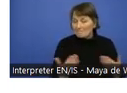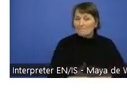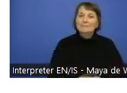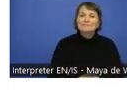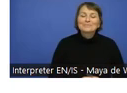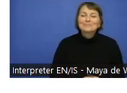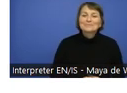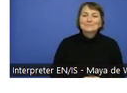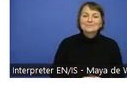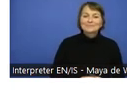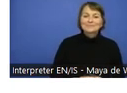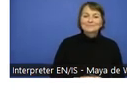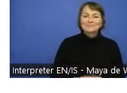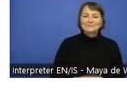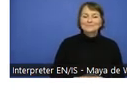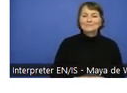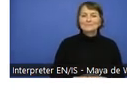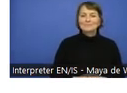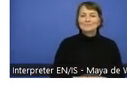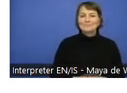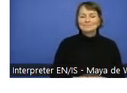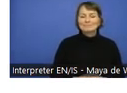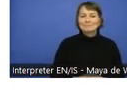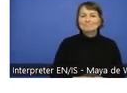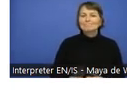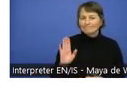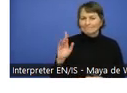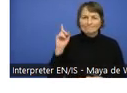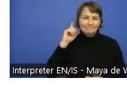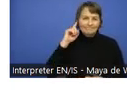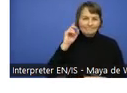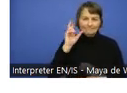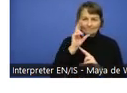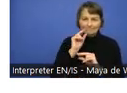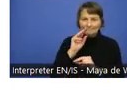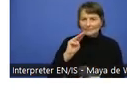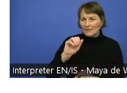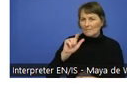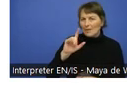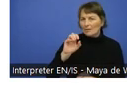We have on December 7th, it is not on the website yet, but we